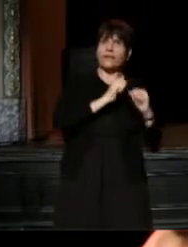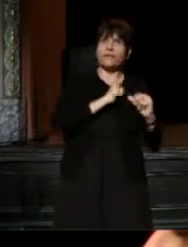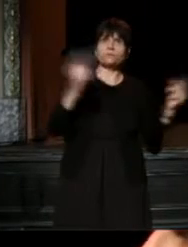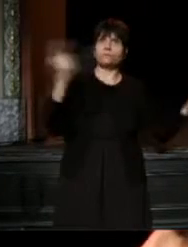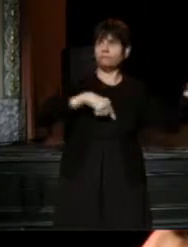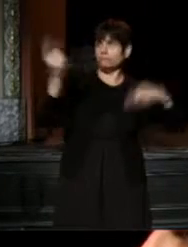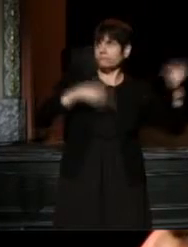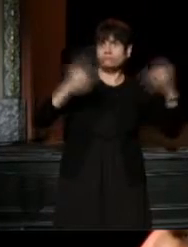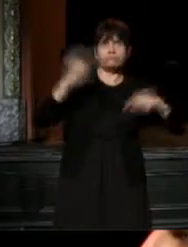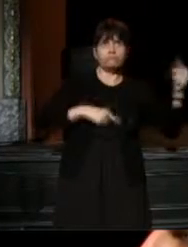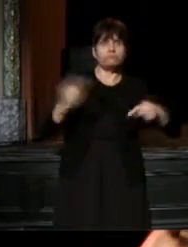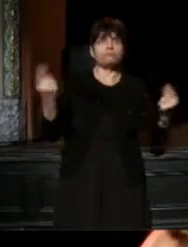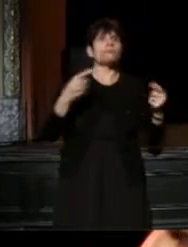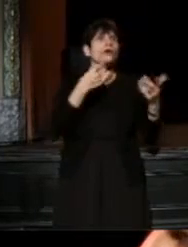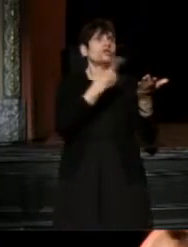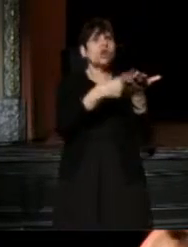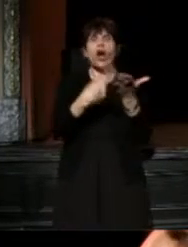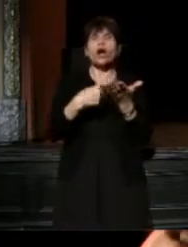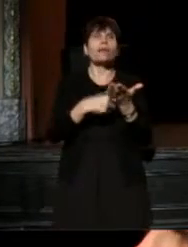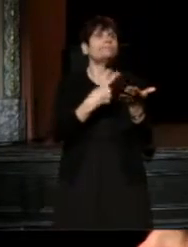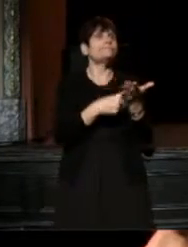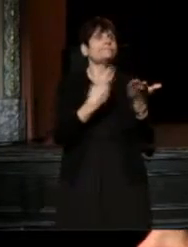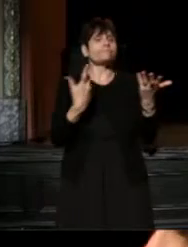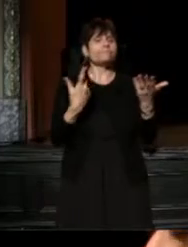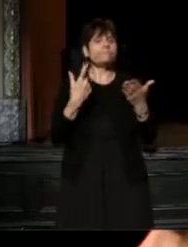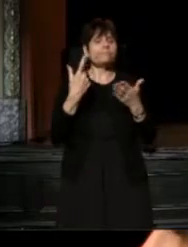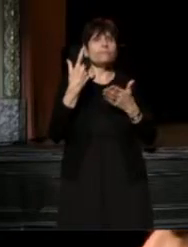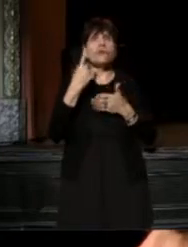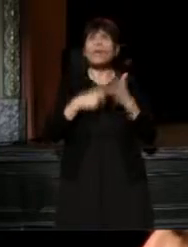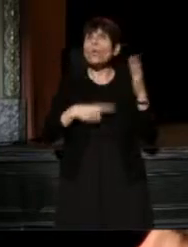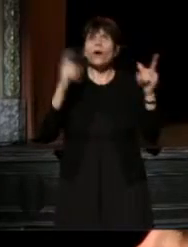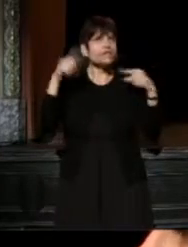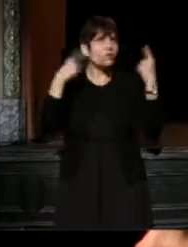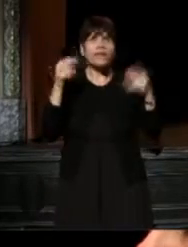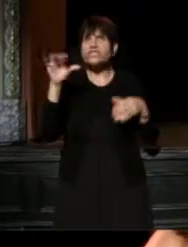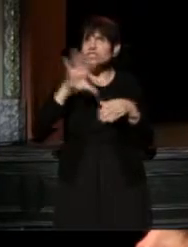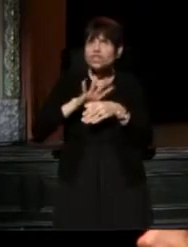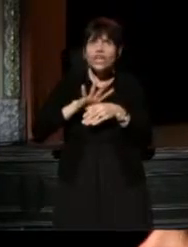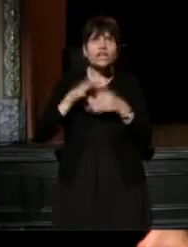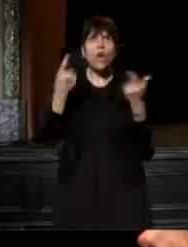we'll talk about what's fucked up what's this crazy shit going on around us,